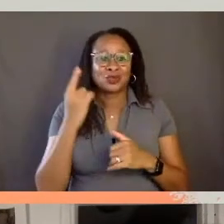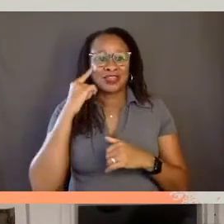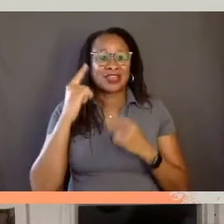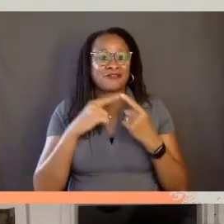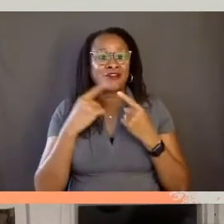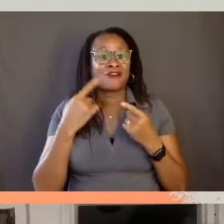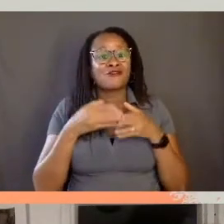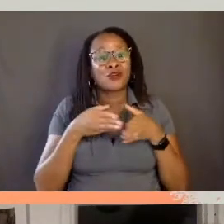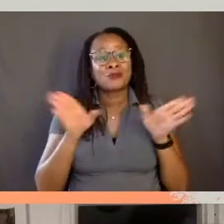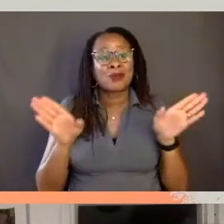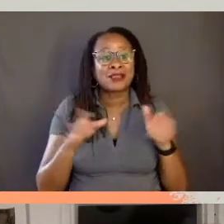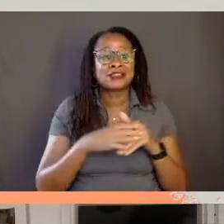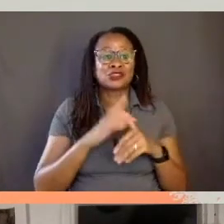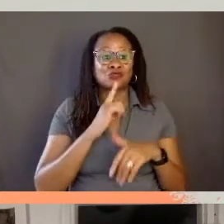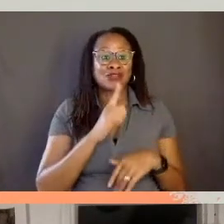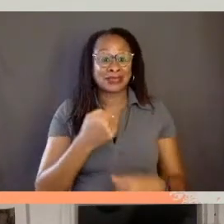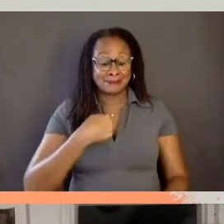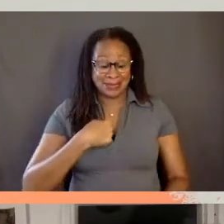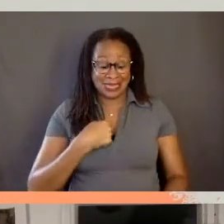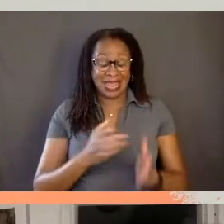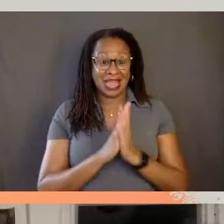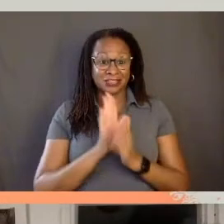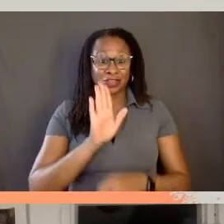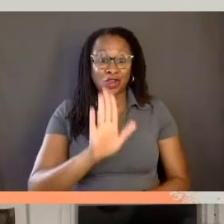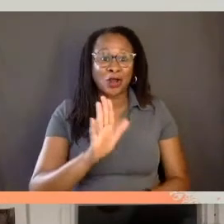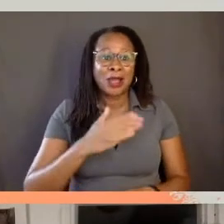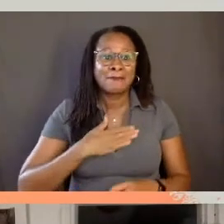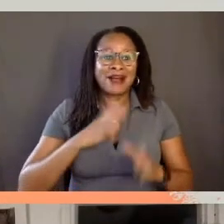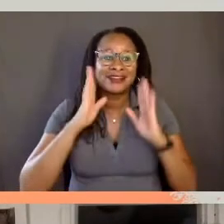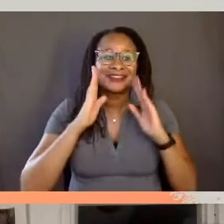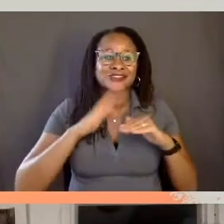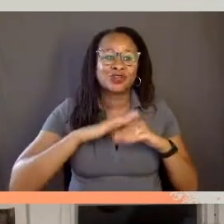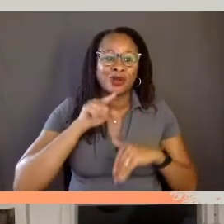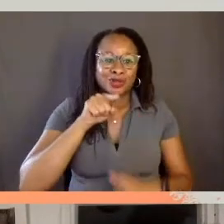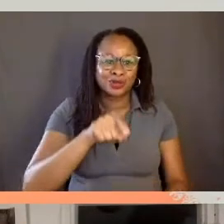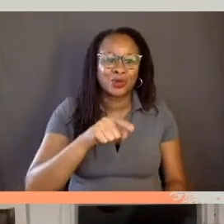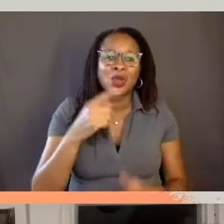It was simply me saying to her, my attention is on you. What do you think?